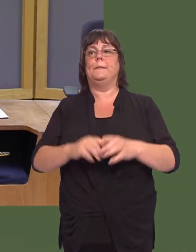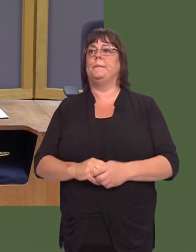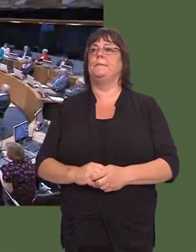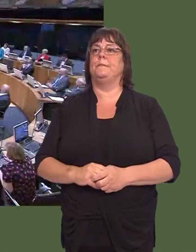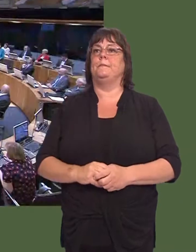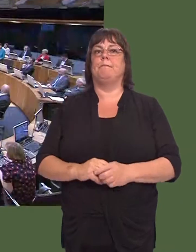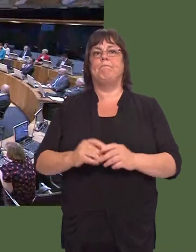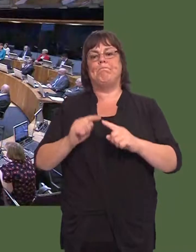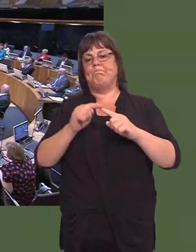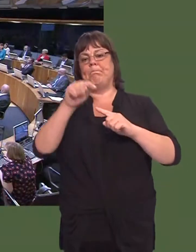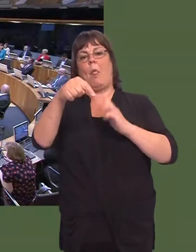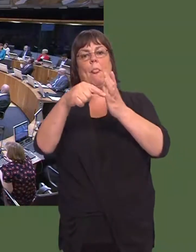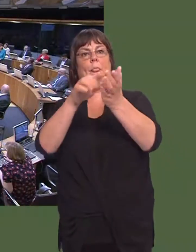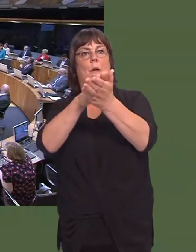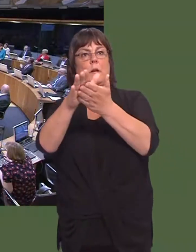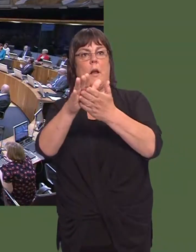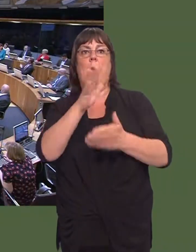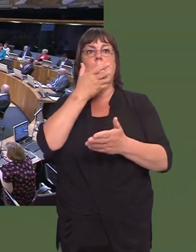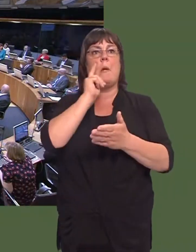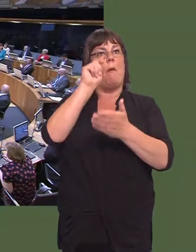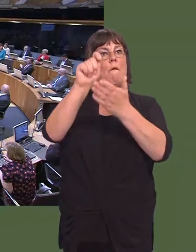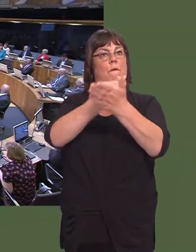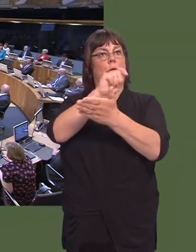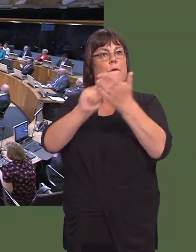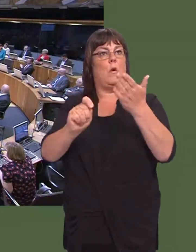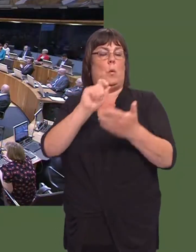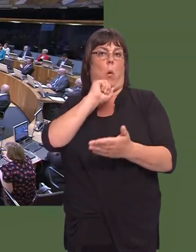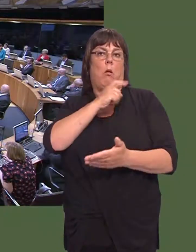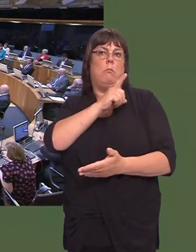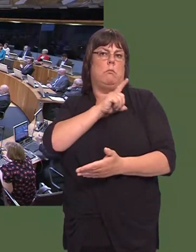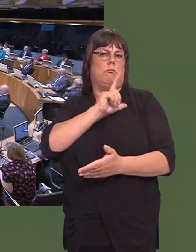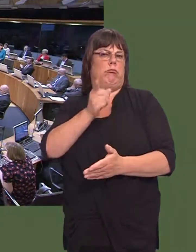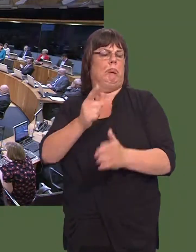First Minister, on Thursday, people will go to the polls in what is a very important election.